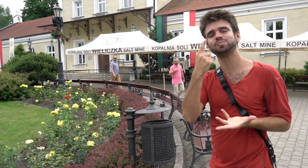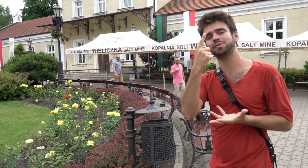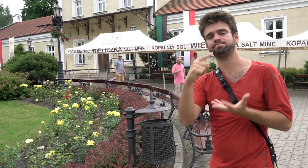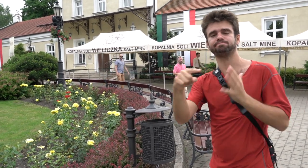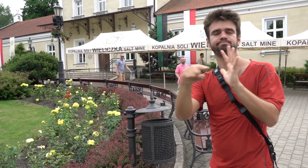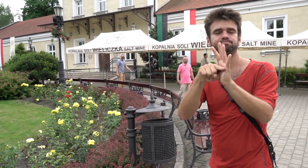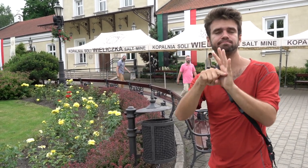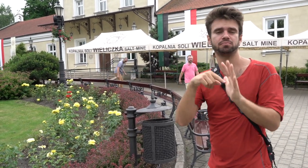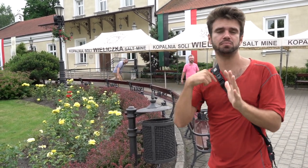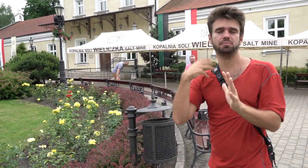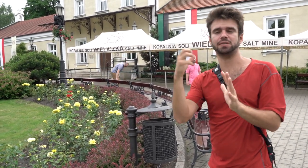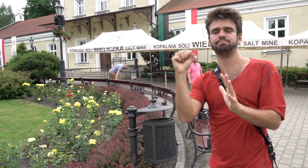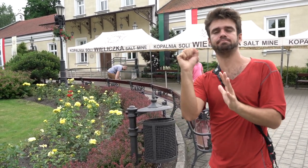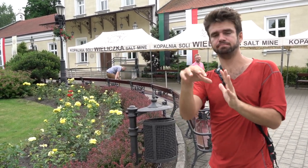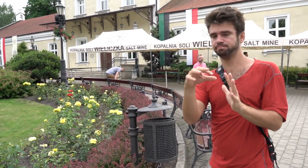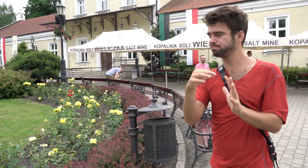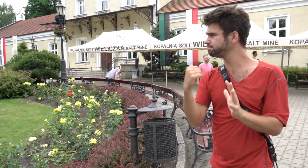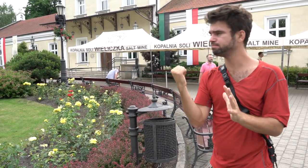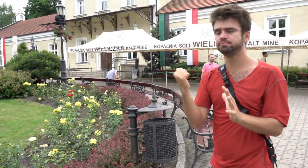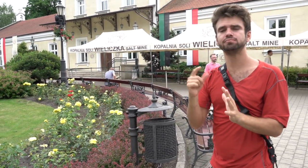There is one thing I dislike coming here.